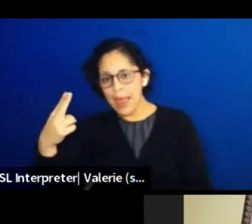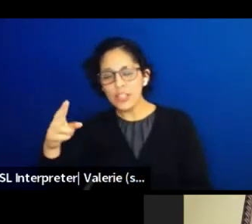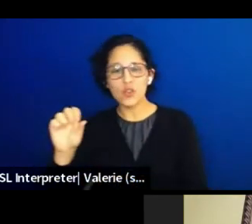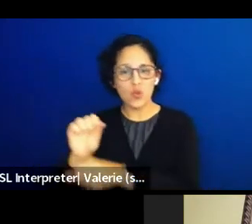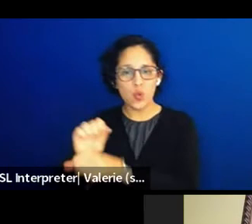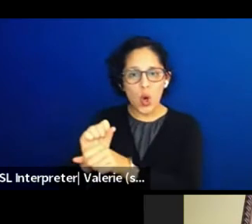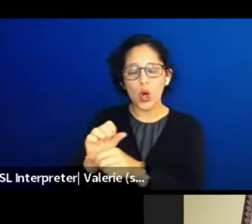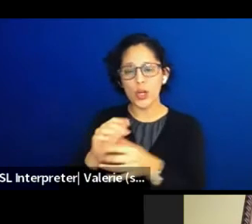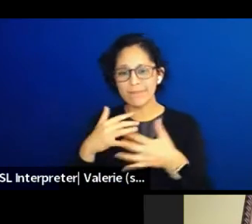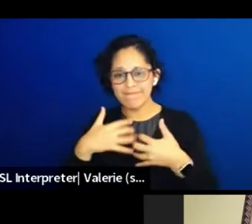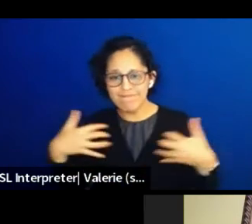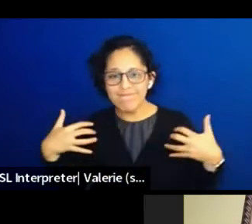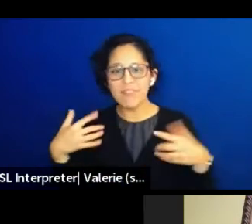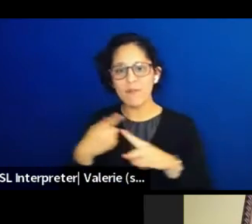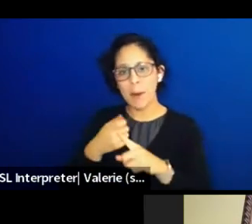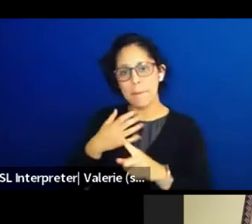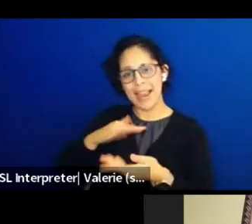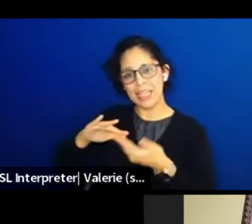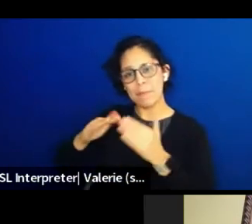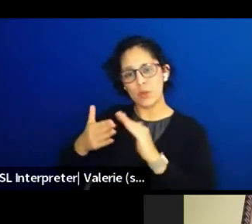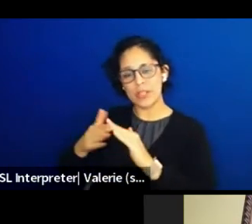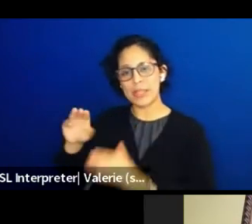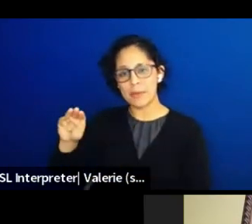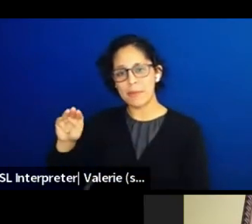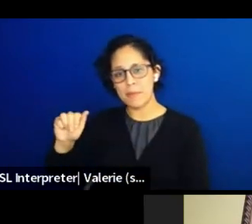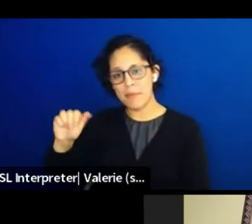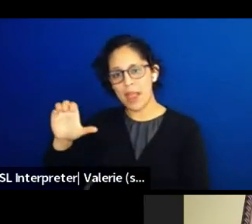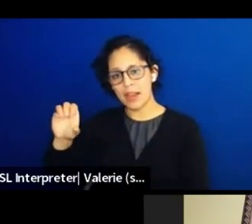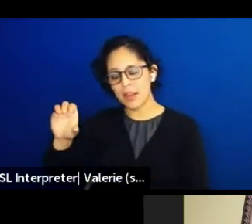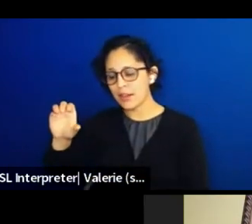of my community the Miccosukee and Seminole people.